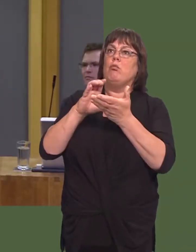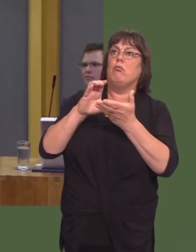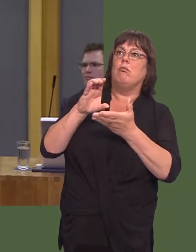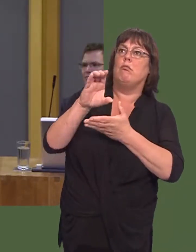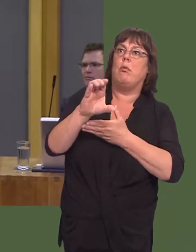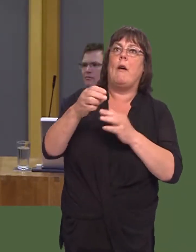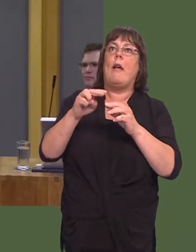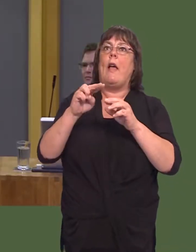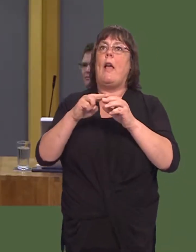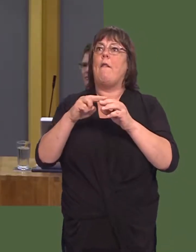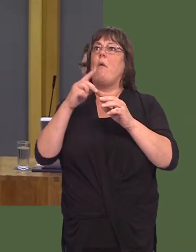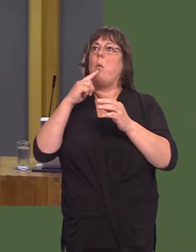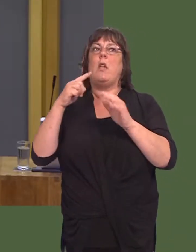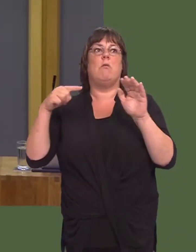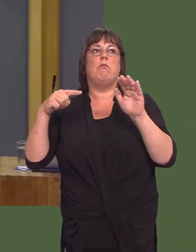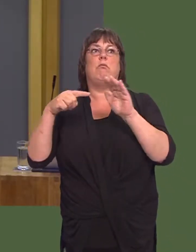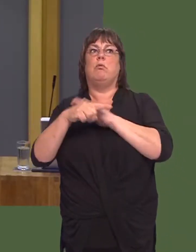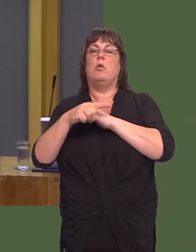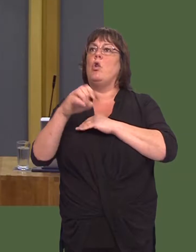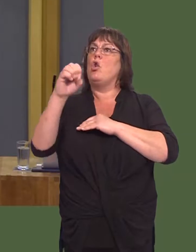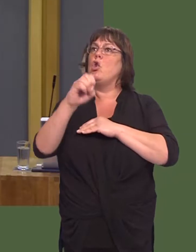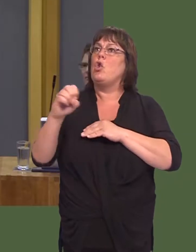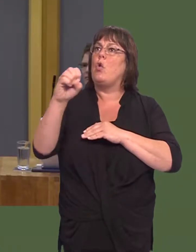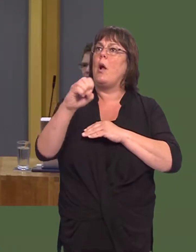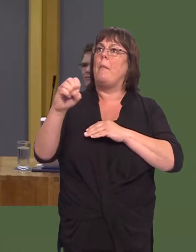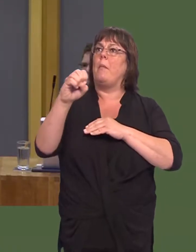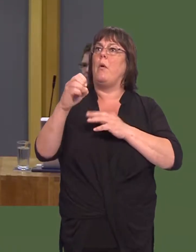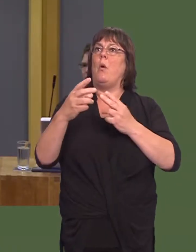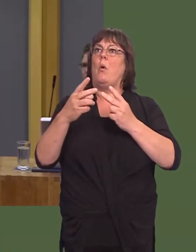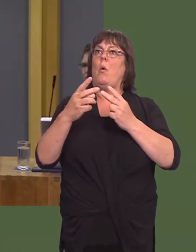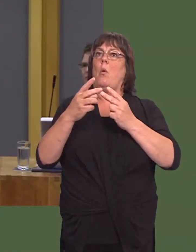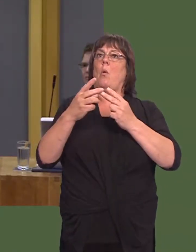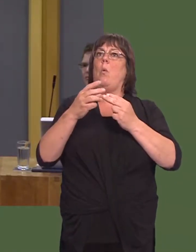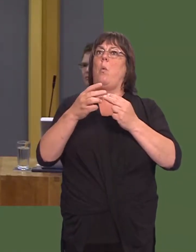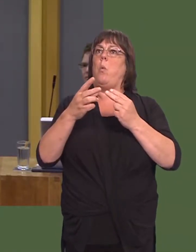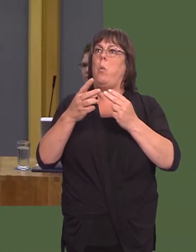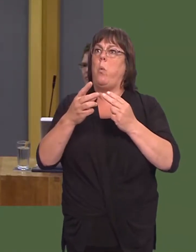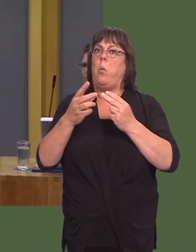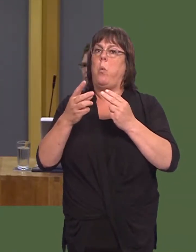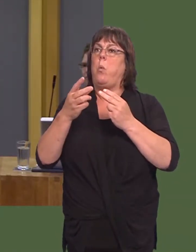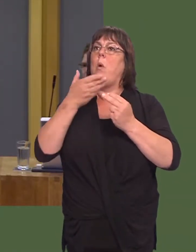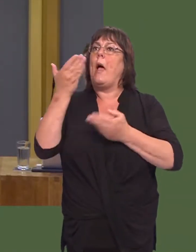crash out of the EU, compared with half that if we come out with a negotiated deal.